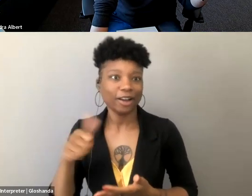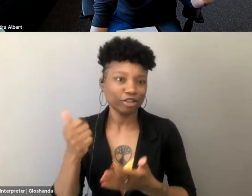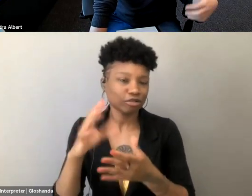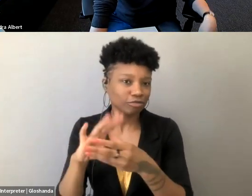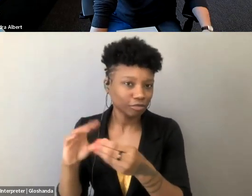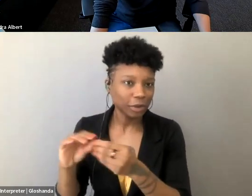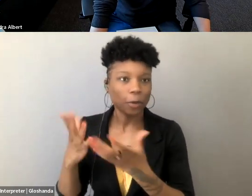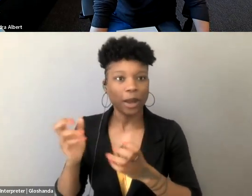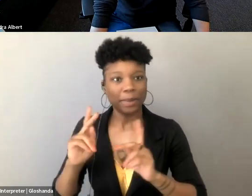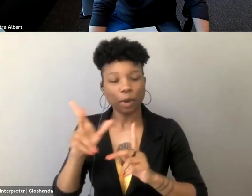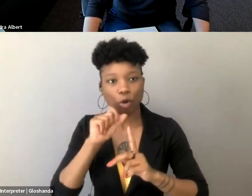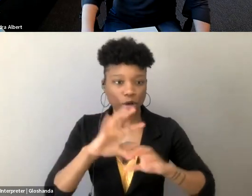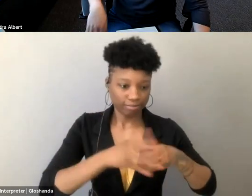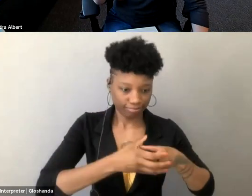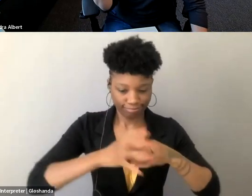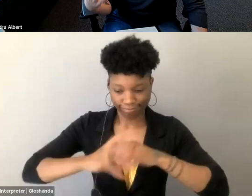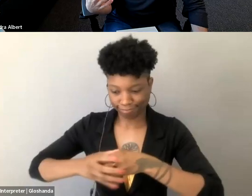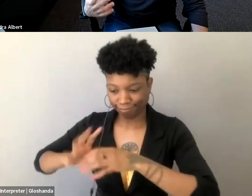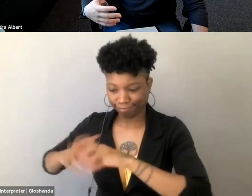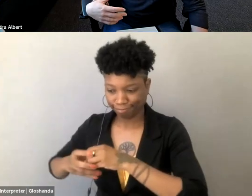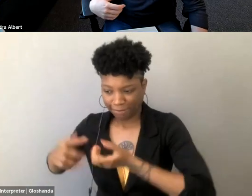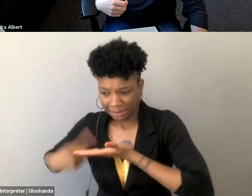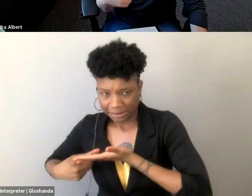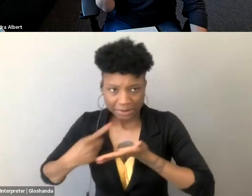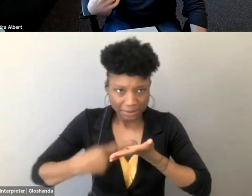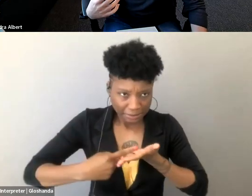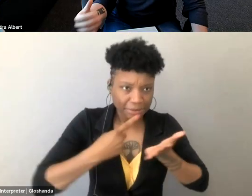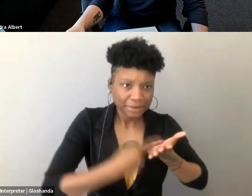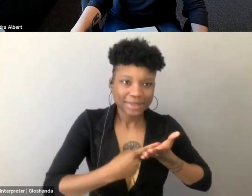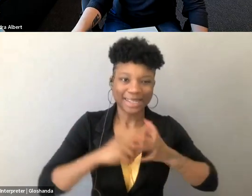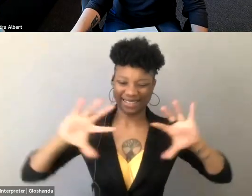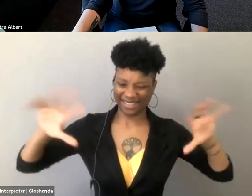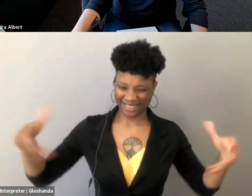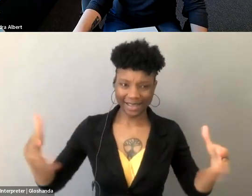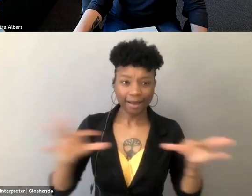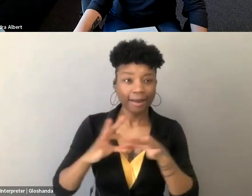out of their silos into conversation with each other. So bringing together organizers, historians, attorneys,